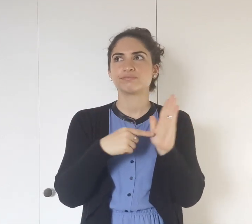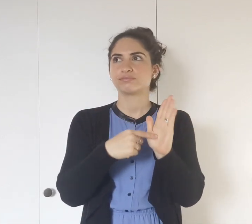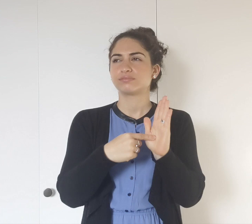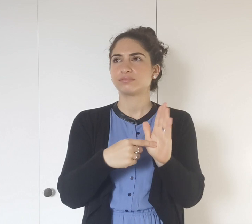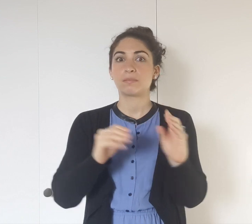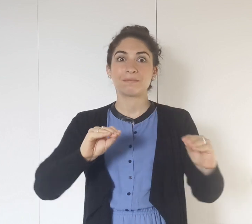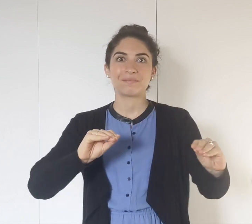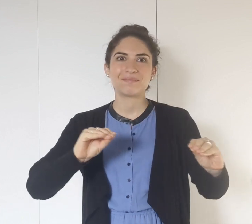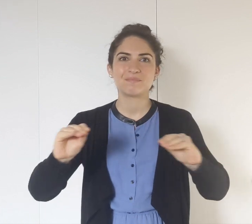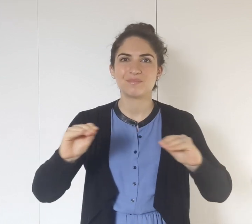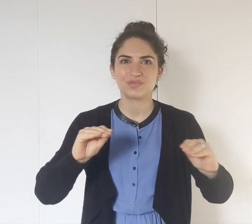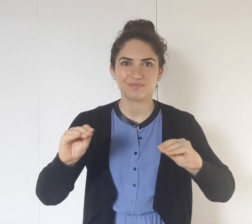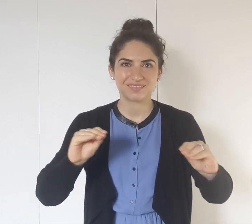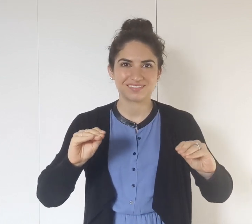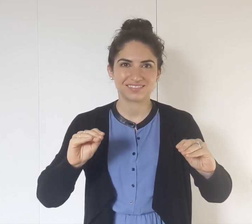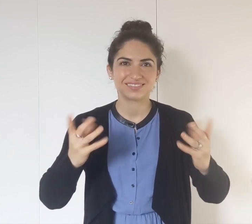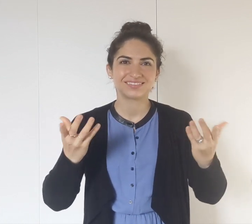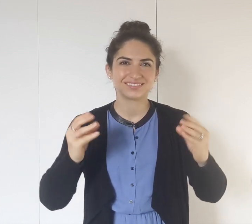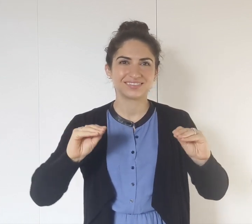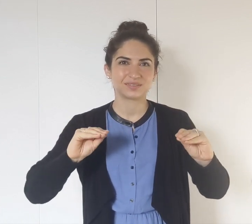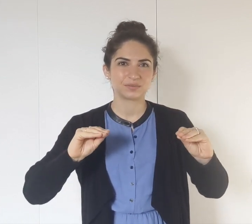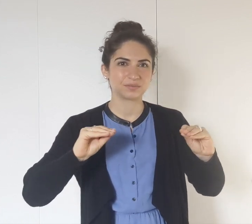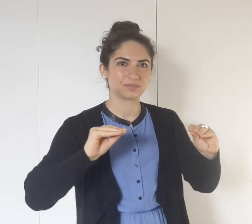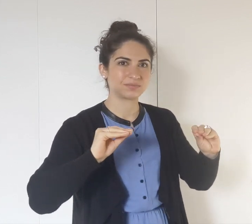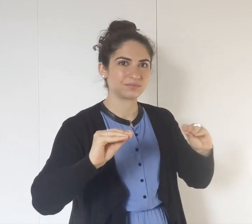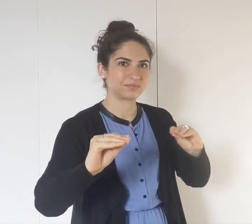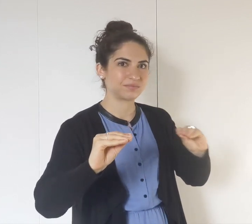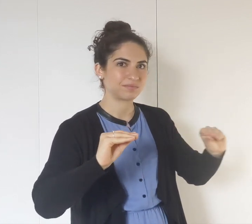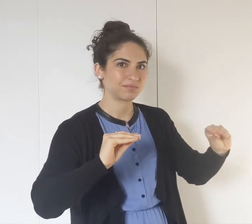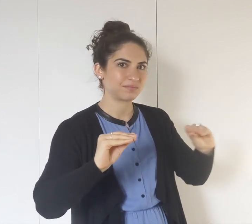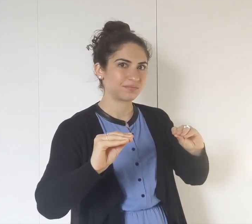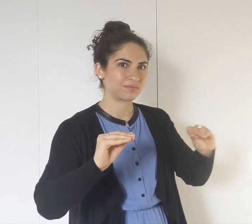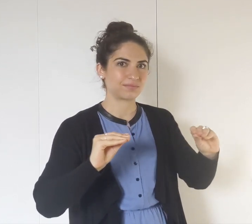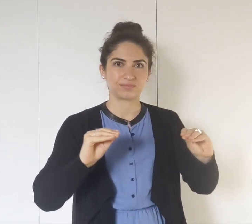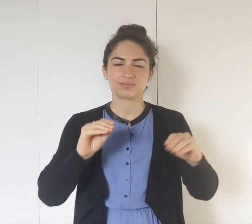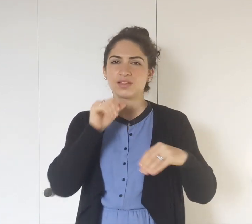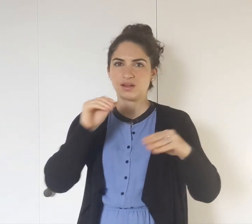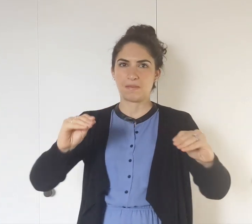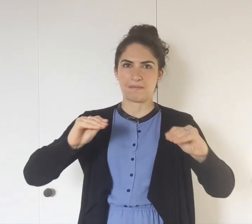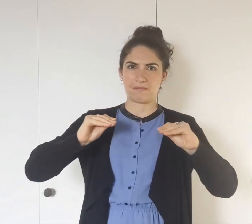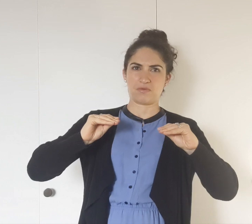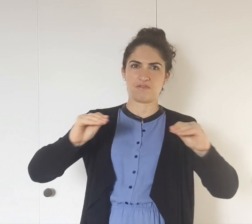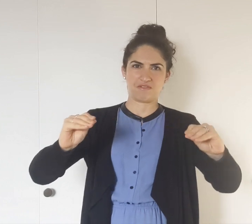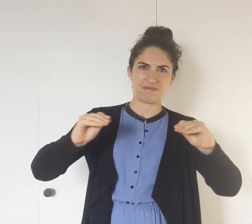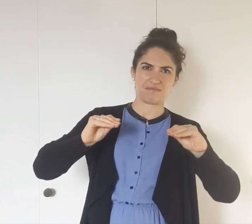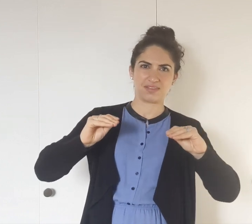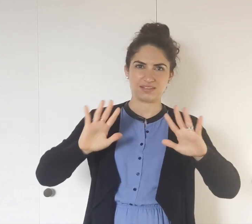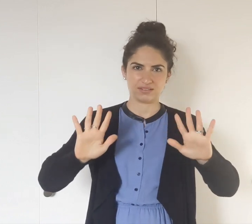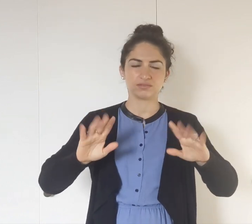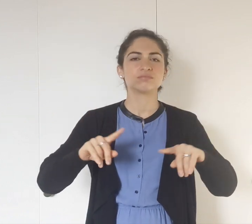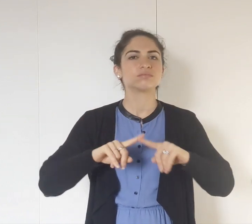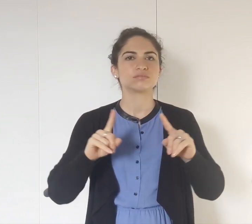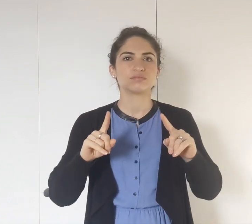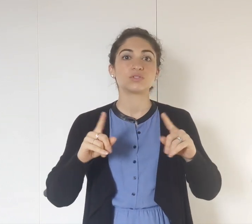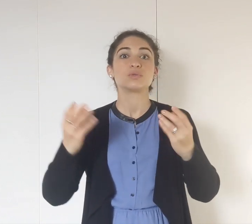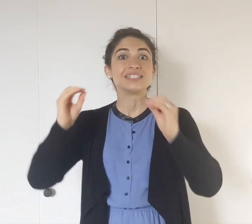opposite movement. For example, the sign MOVEMENT. MOVEMENT. It's not in and out together,